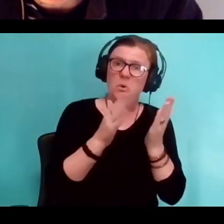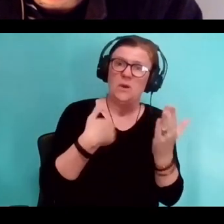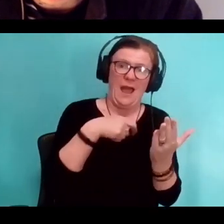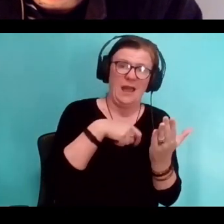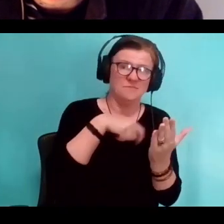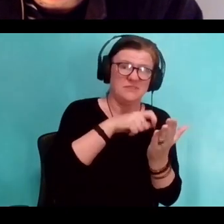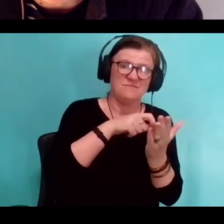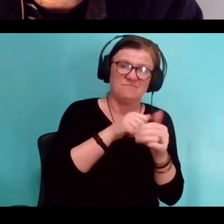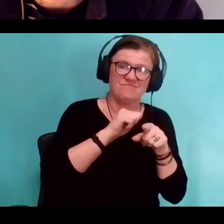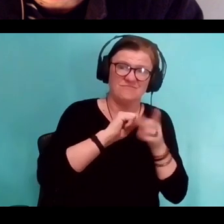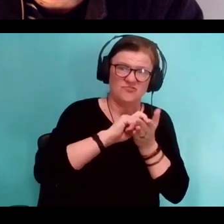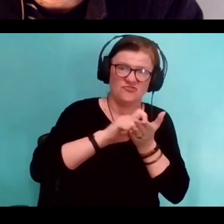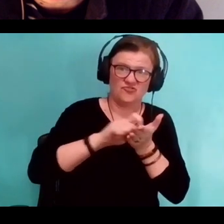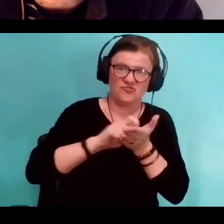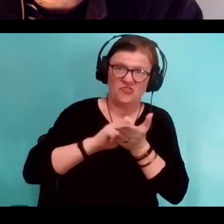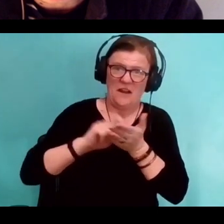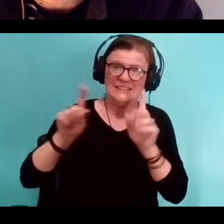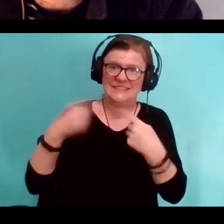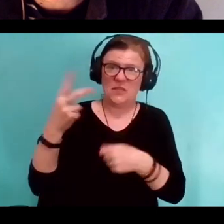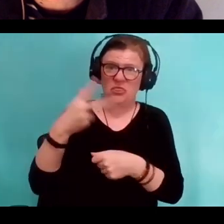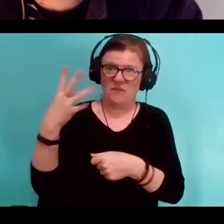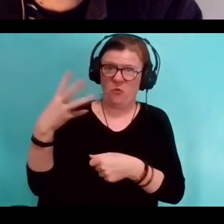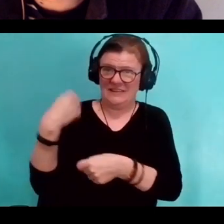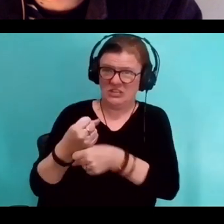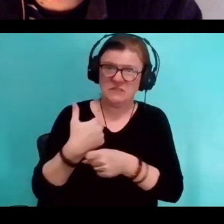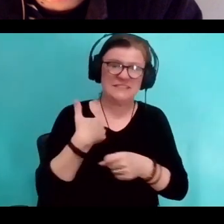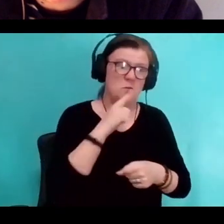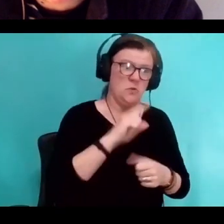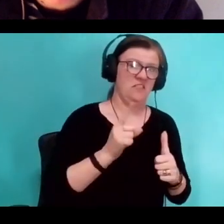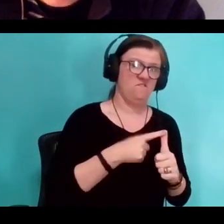that I needed to put my head down and breathe. So it's been a long.